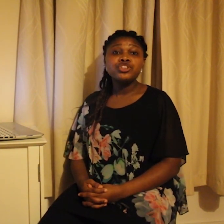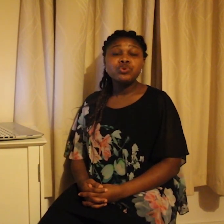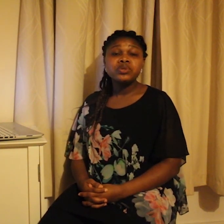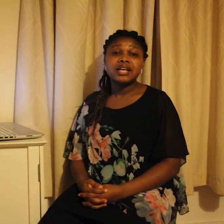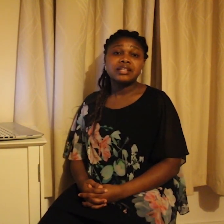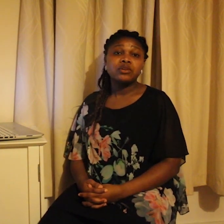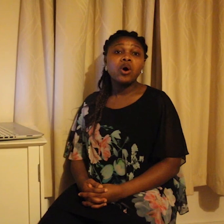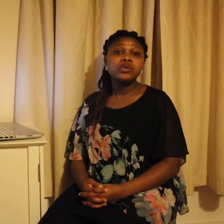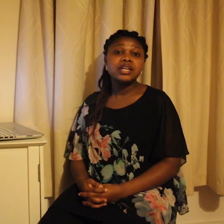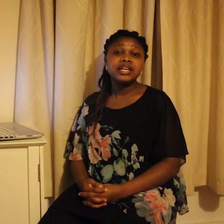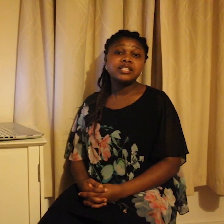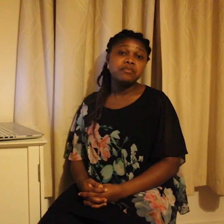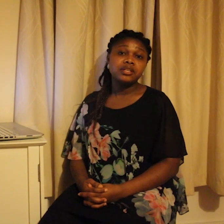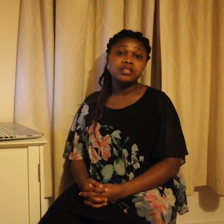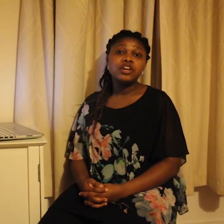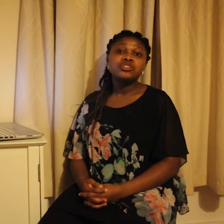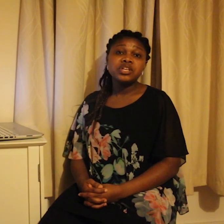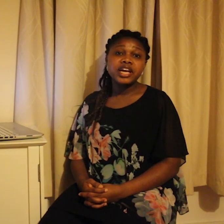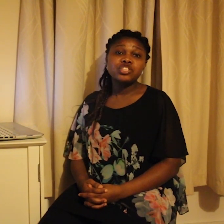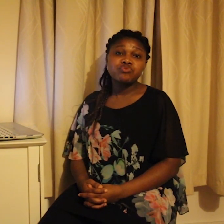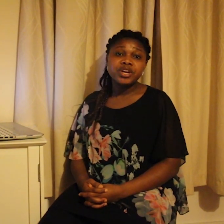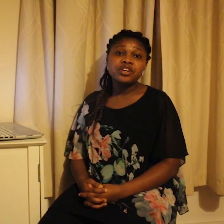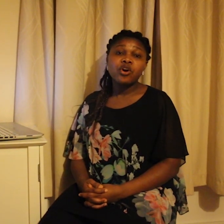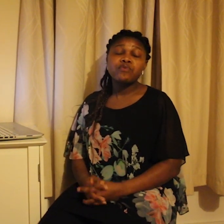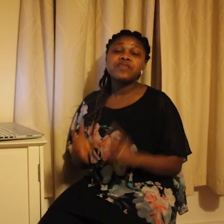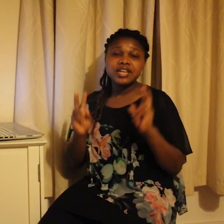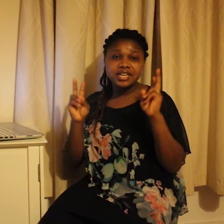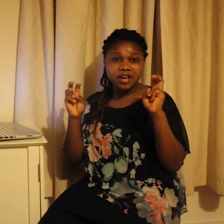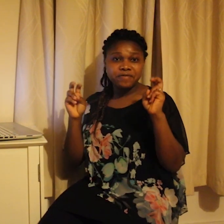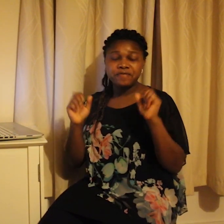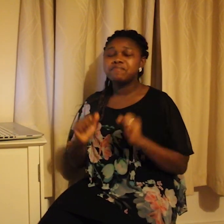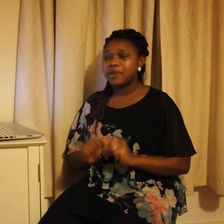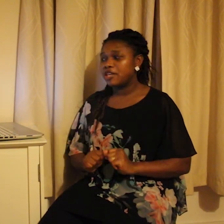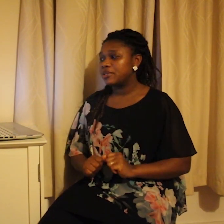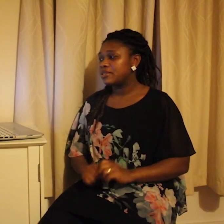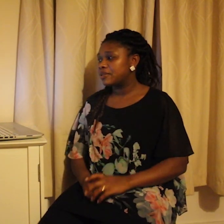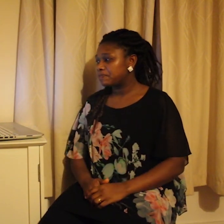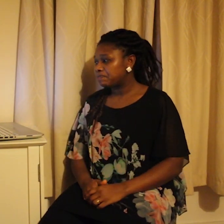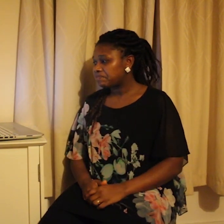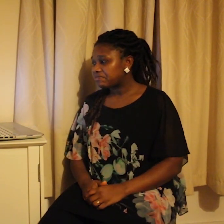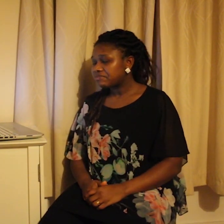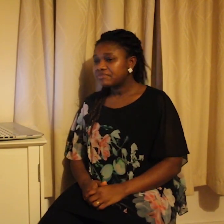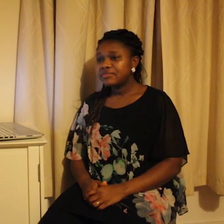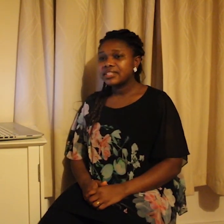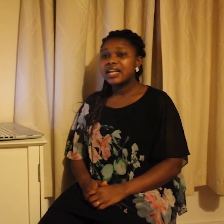used as an alternate means to get rid of Deaf babies.